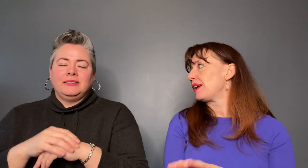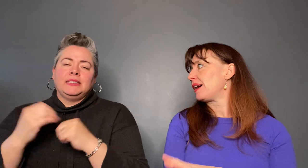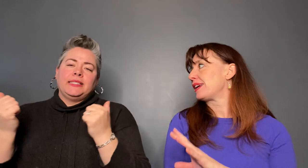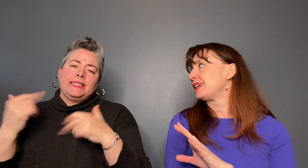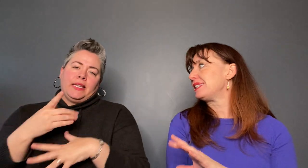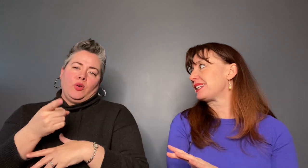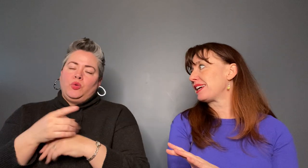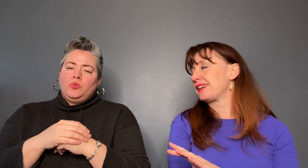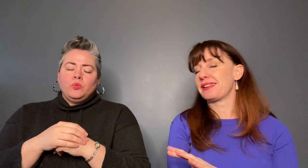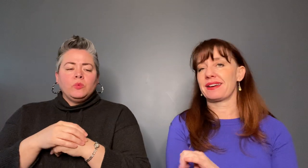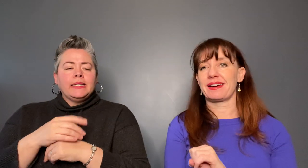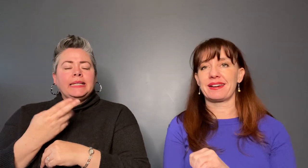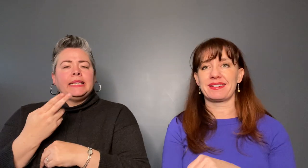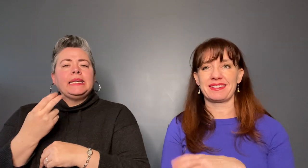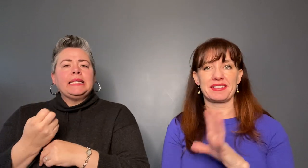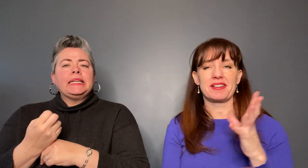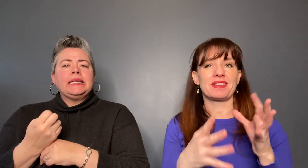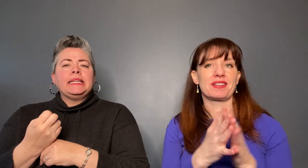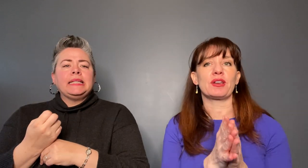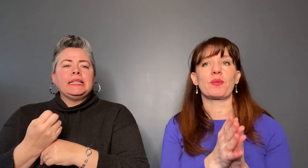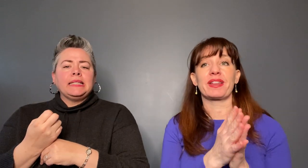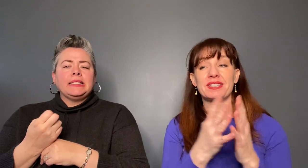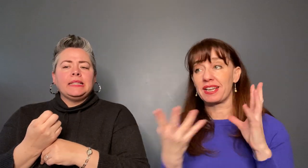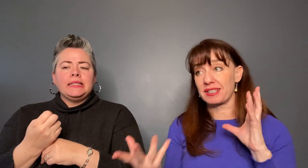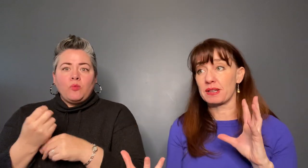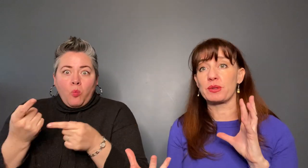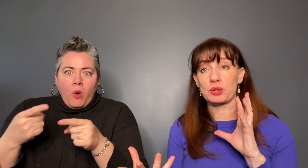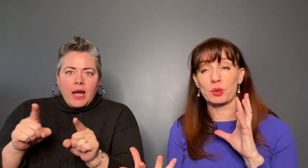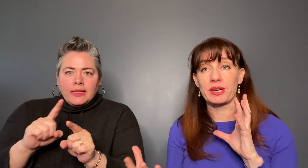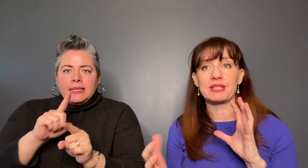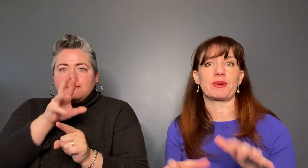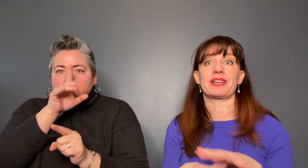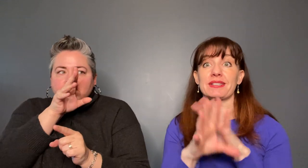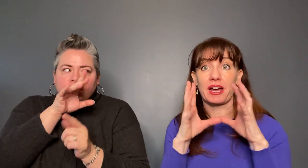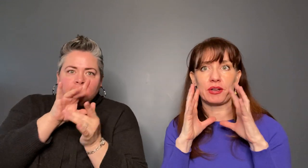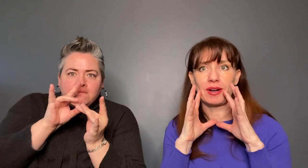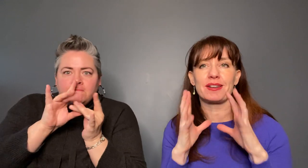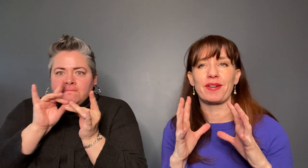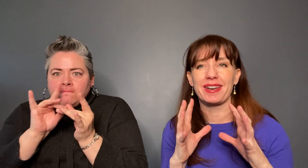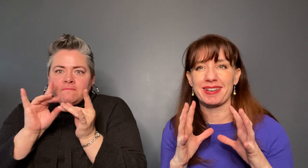tell some of those stories, he's got your undivided attention. he would